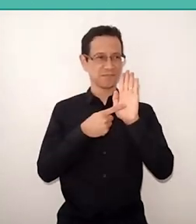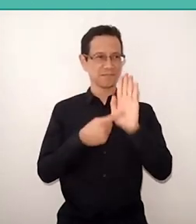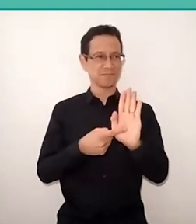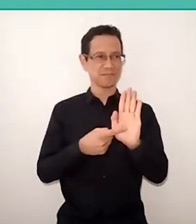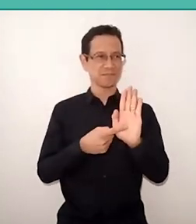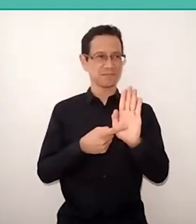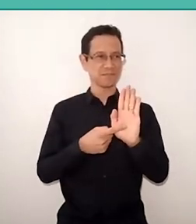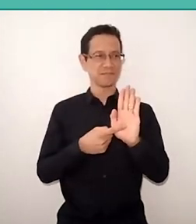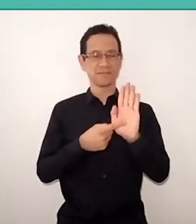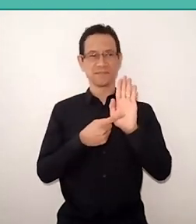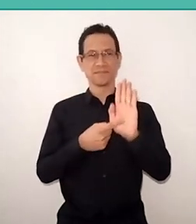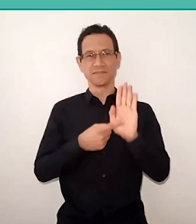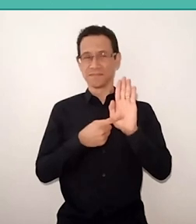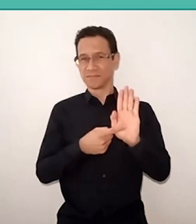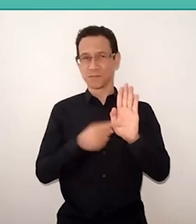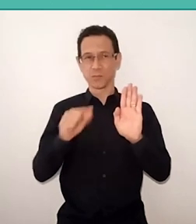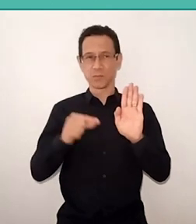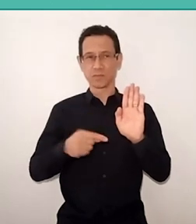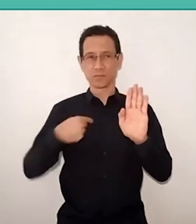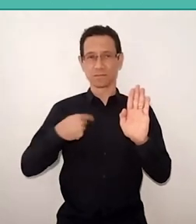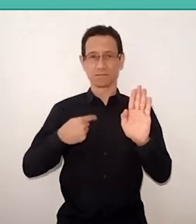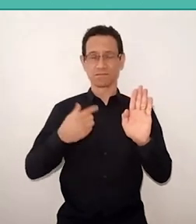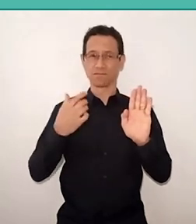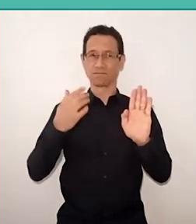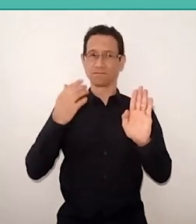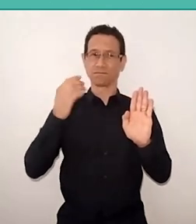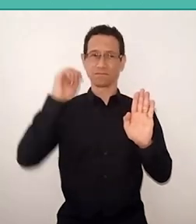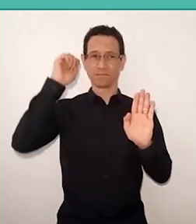I am a black woman, quite tall, but I'm sitting,